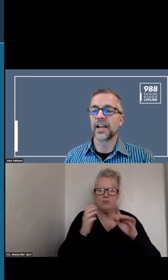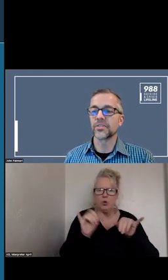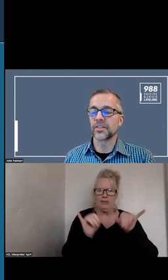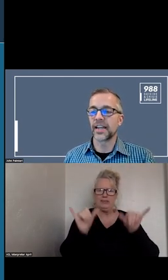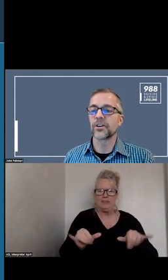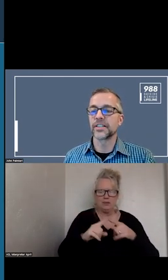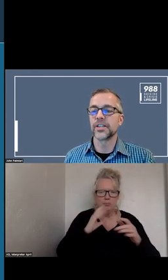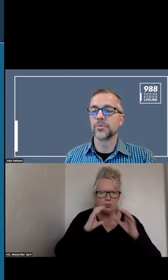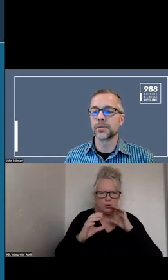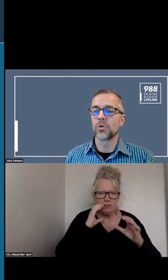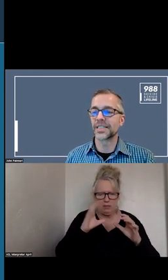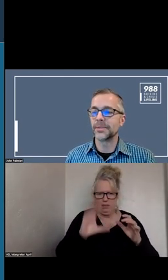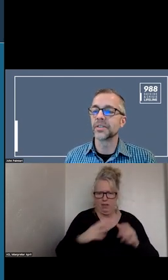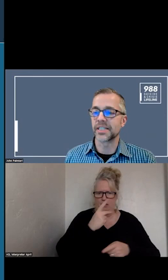INTEGRATED CARE IS MORE SEAMLESS?